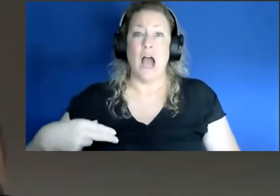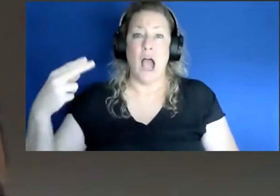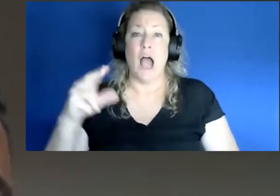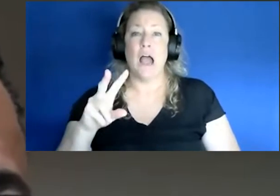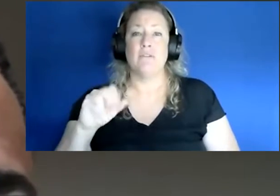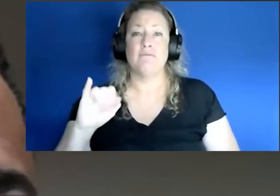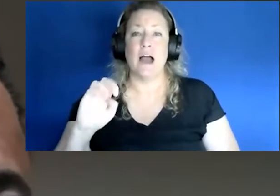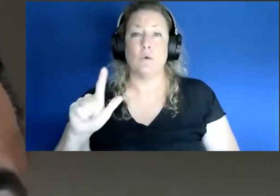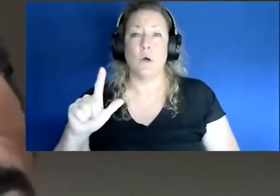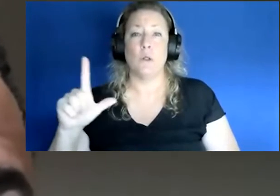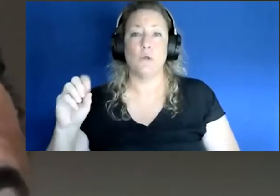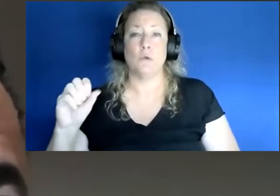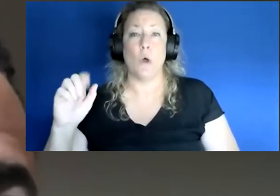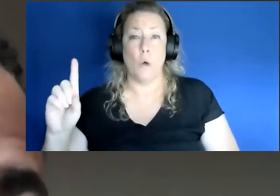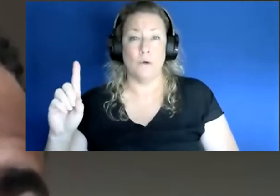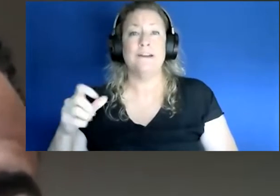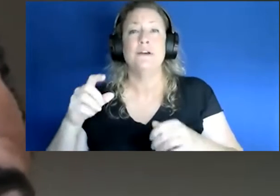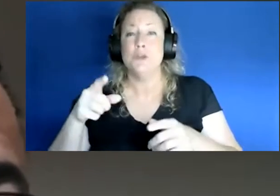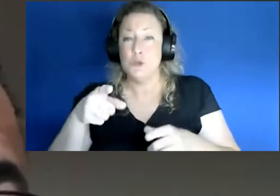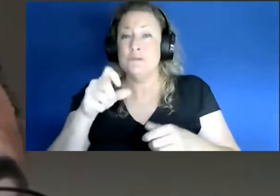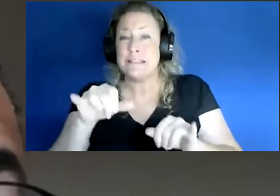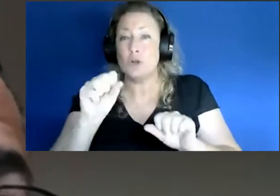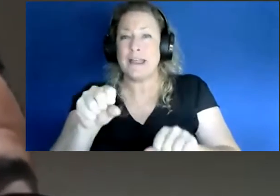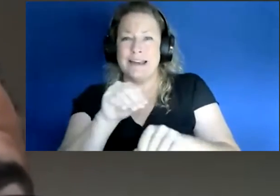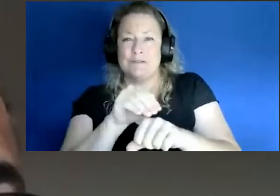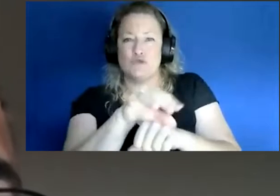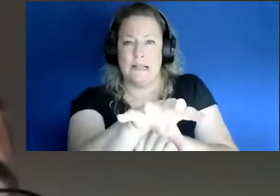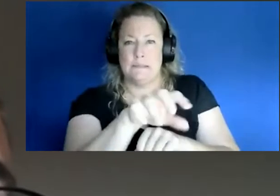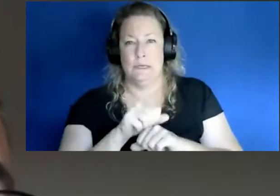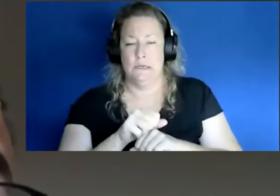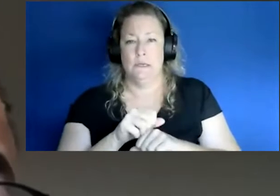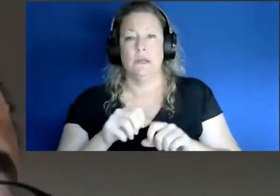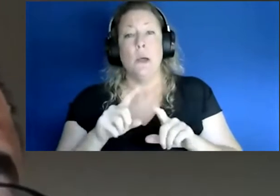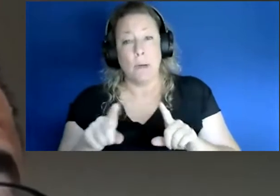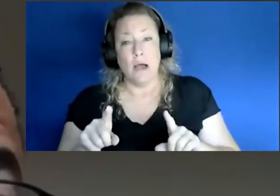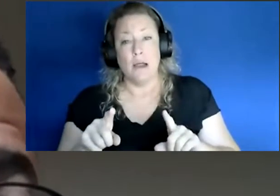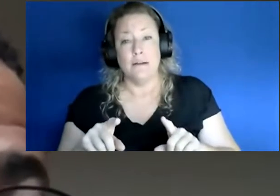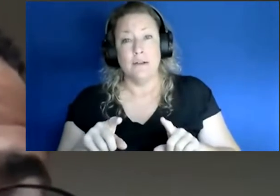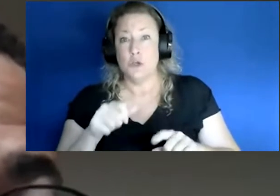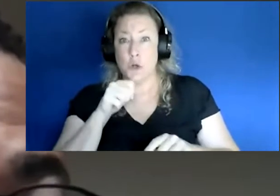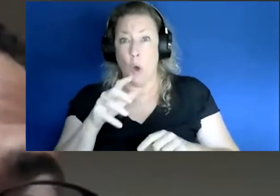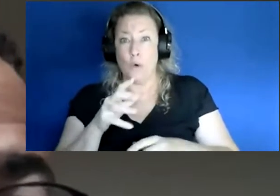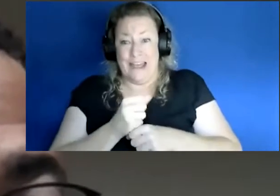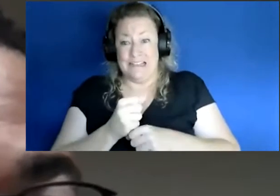and of course you still can transmit. The advantage of course of vaccines is that you just don't get that sick. So, even though I'm vaccinated